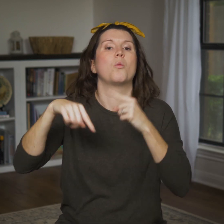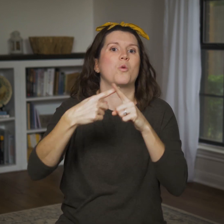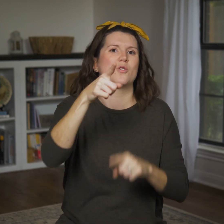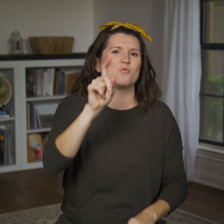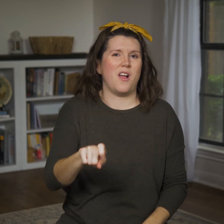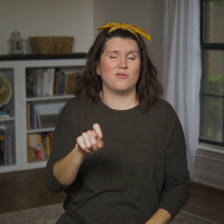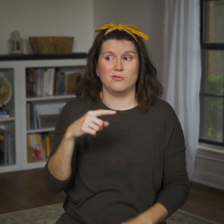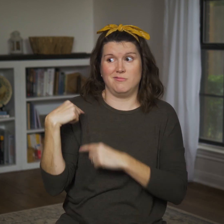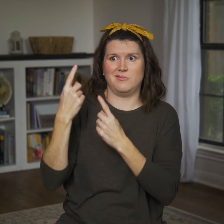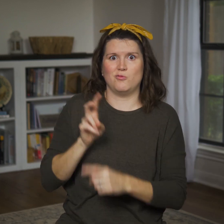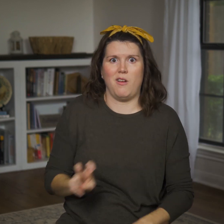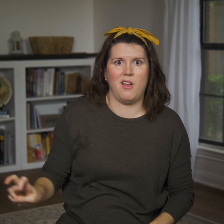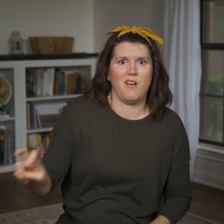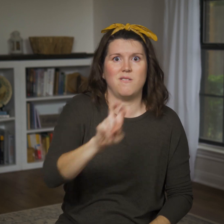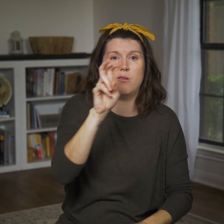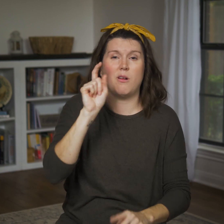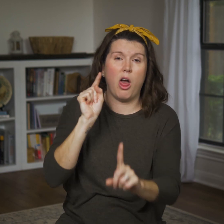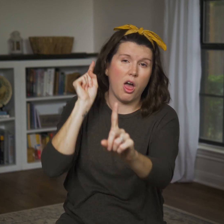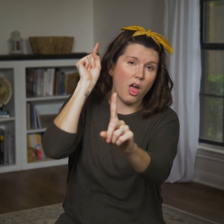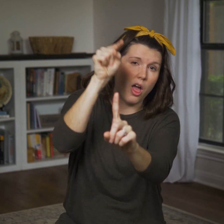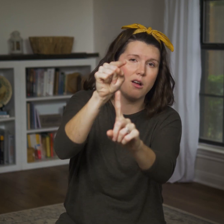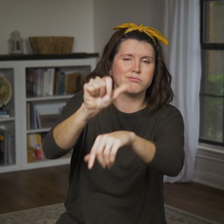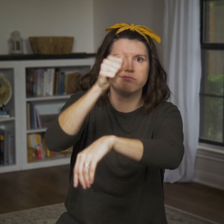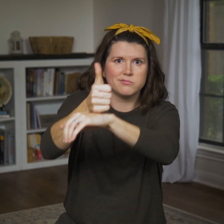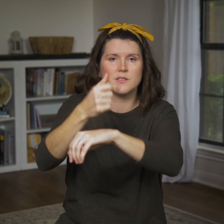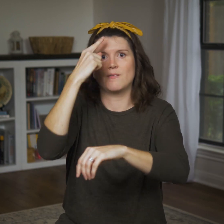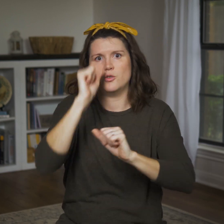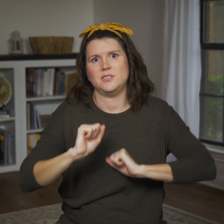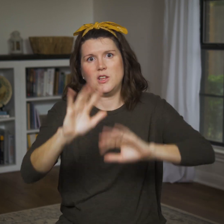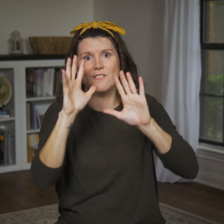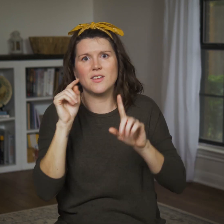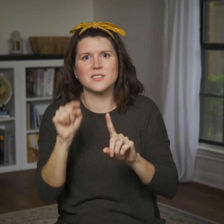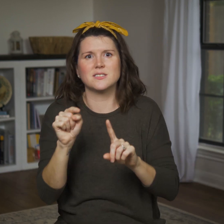they have to travel long distances to make sacrifices,